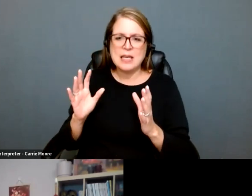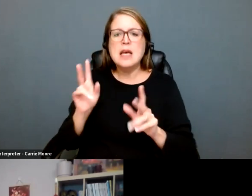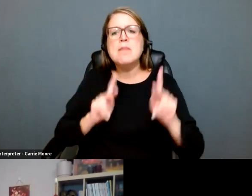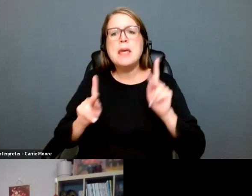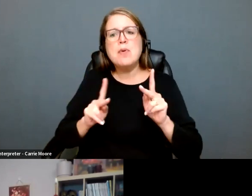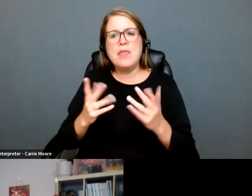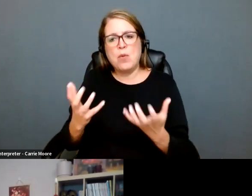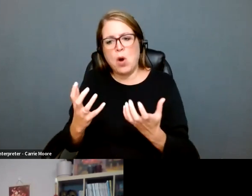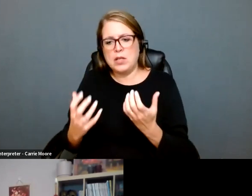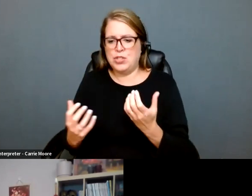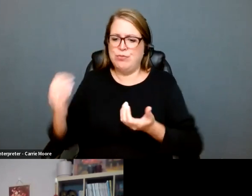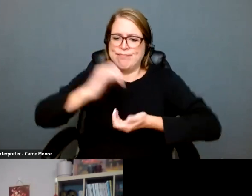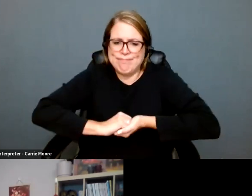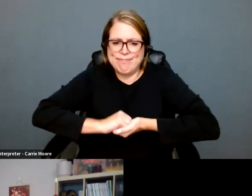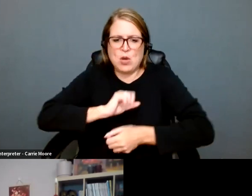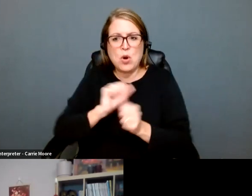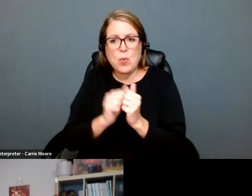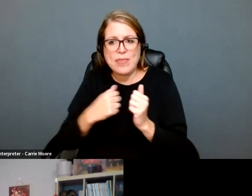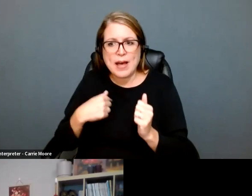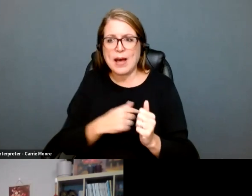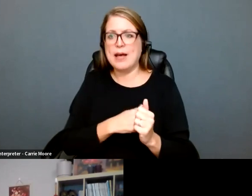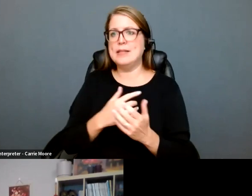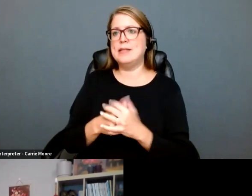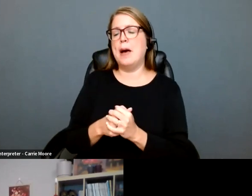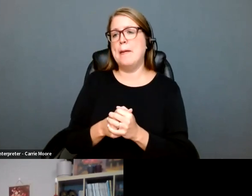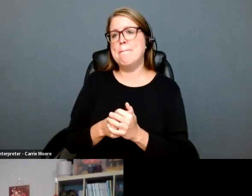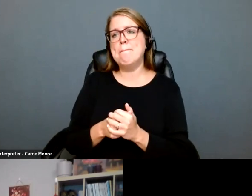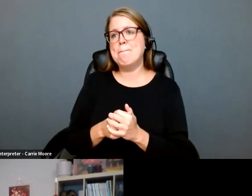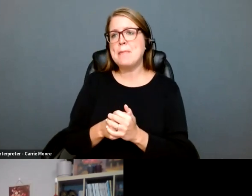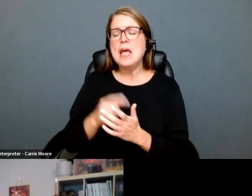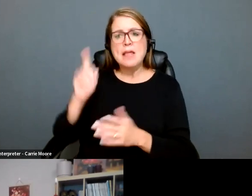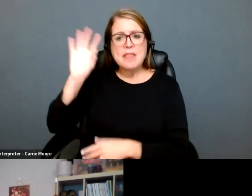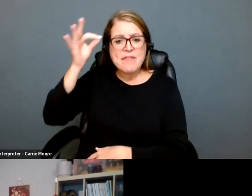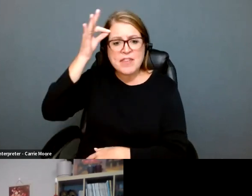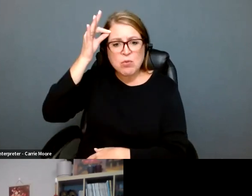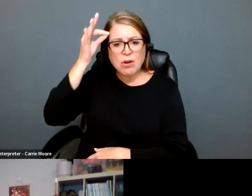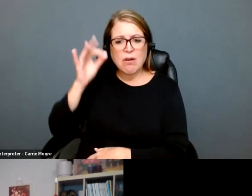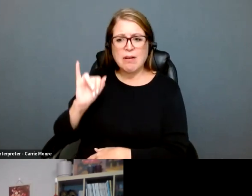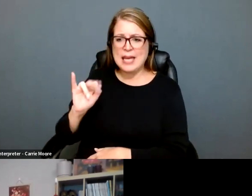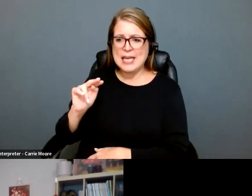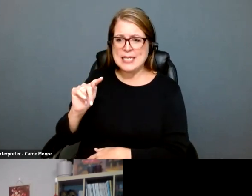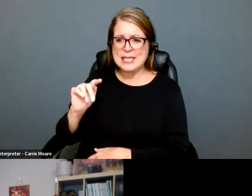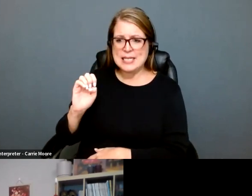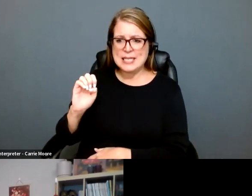physicians, OB/GYN s, employment lawyers coming together sharing information, supporting each other,